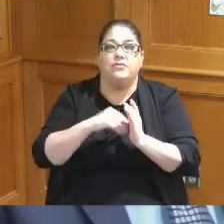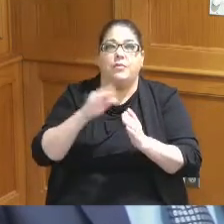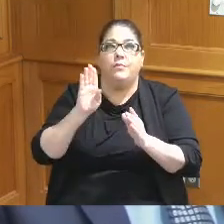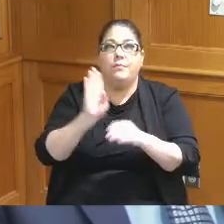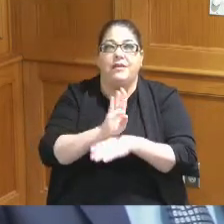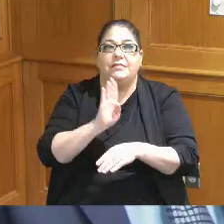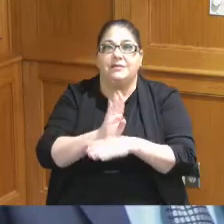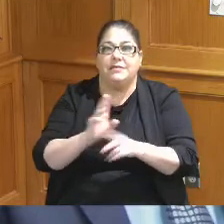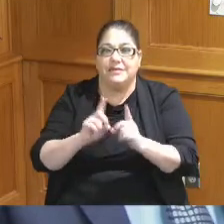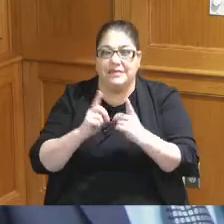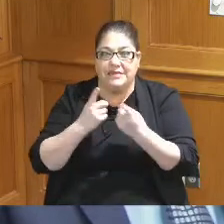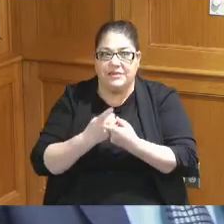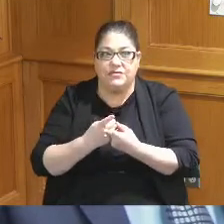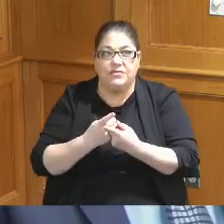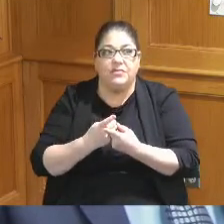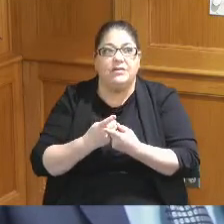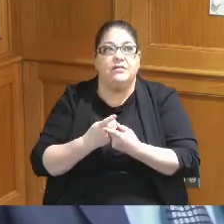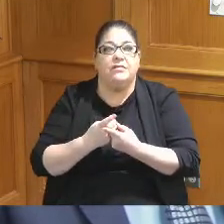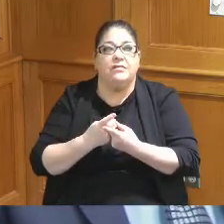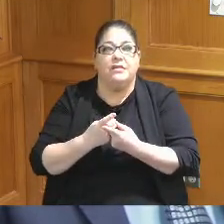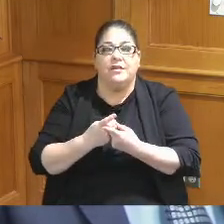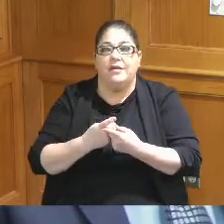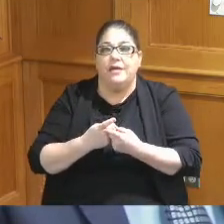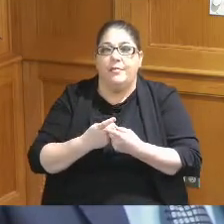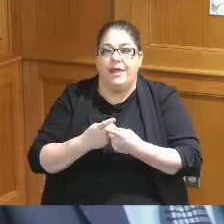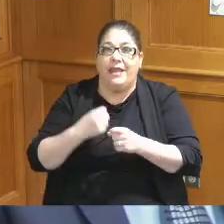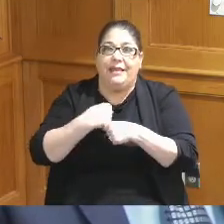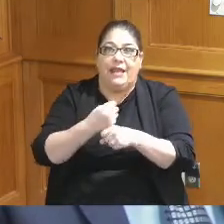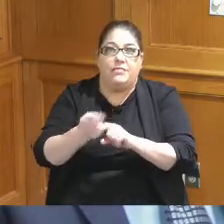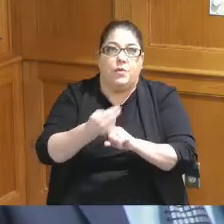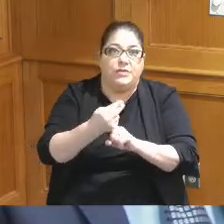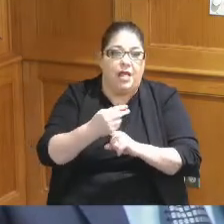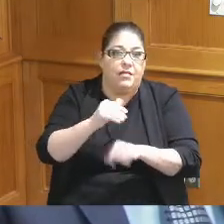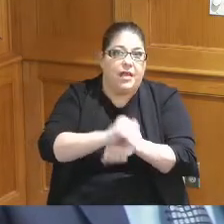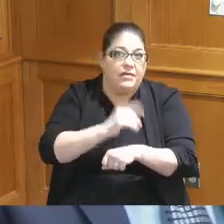of this concept as well because it generates room nights for them and they they see that